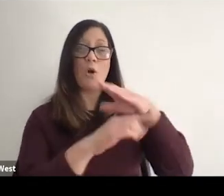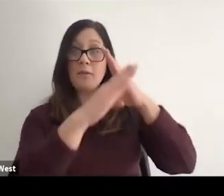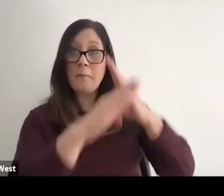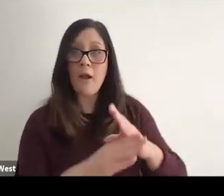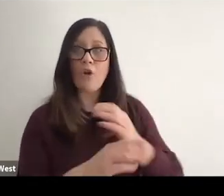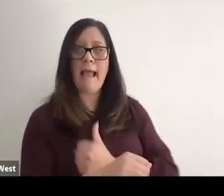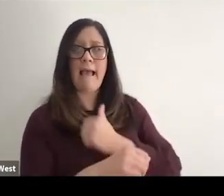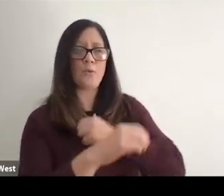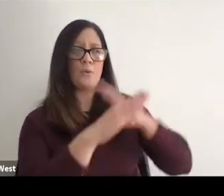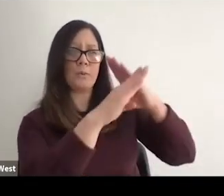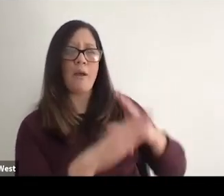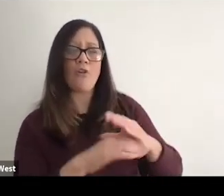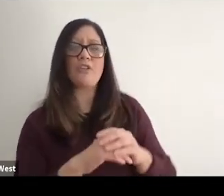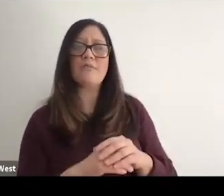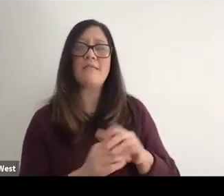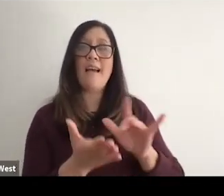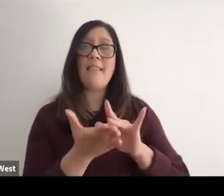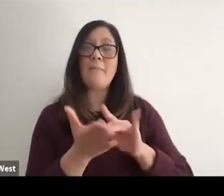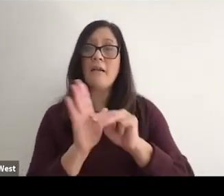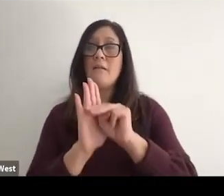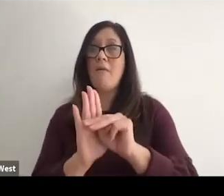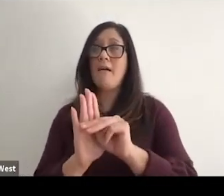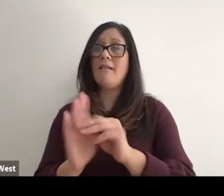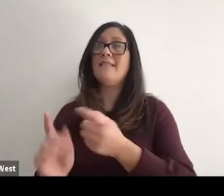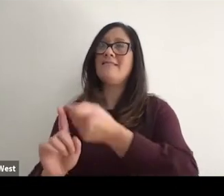And so because the medical model was born out of the medical community,